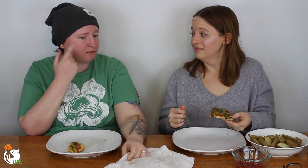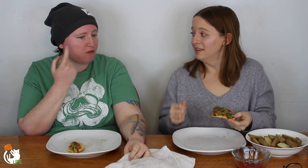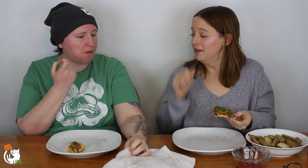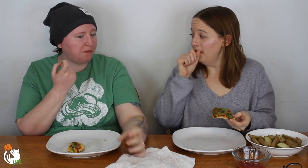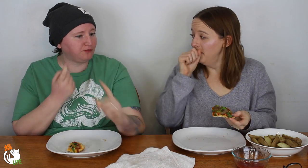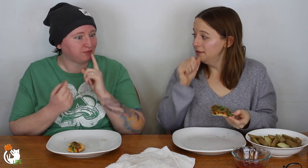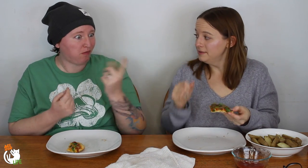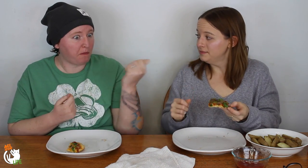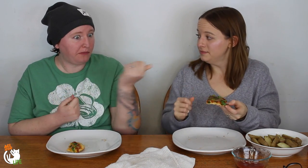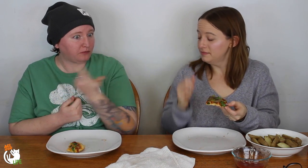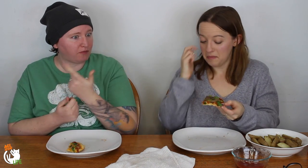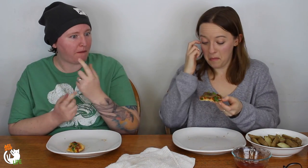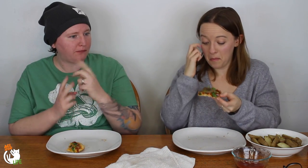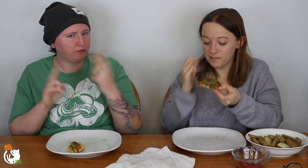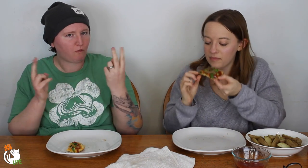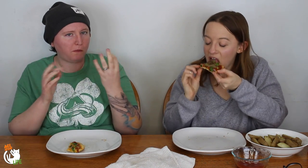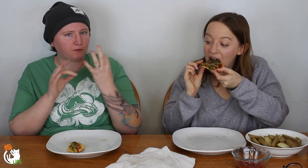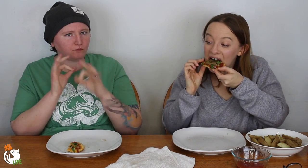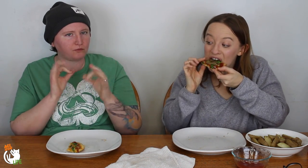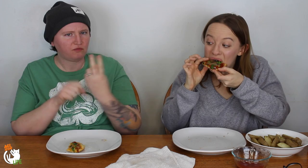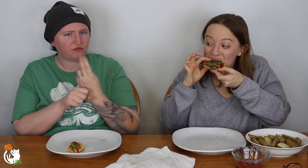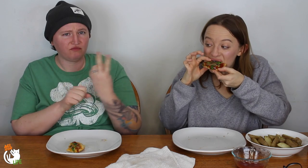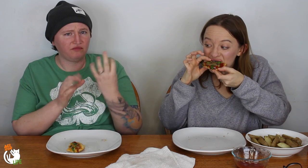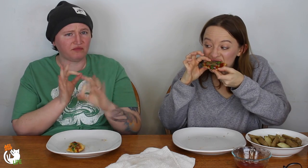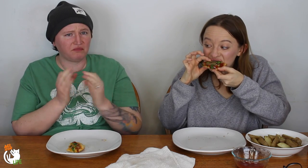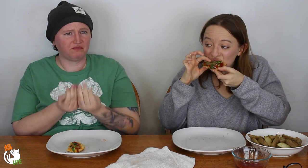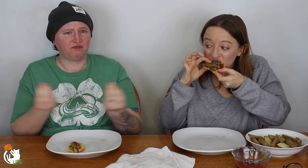Yeah and it was cool because really it was all just very simple.